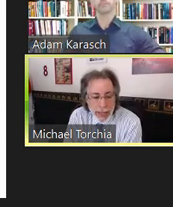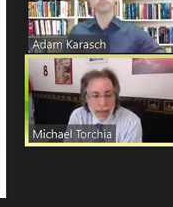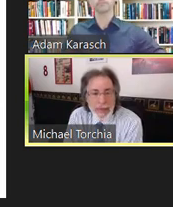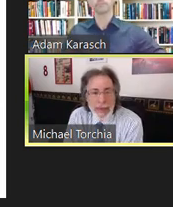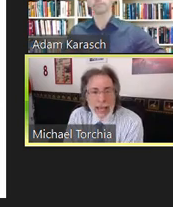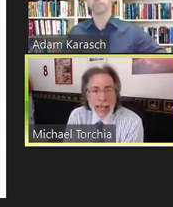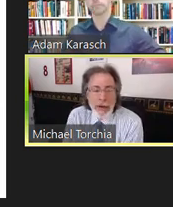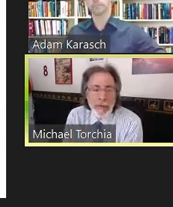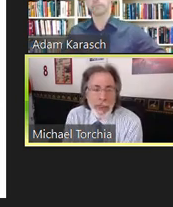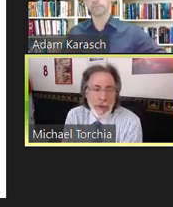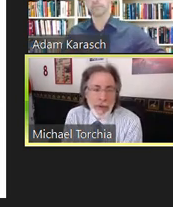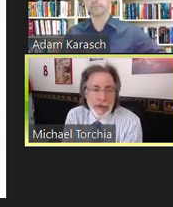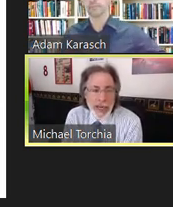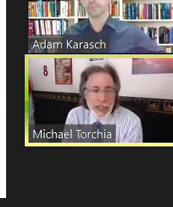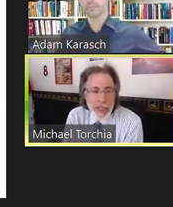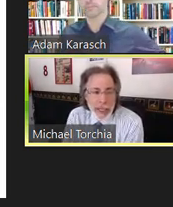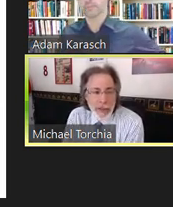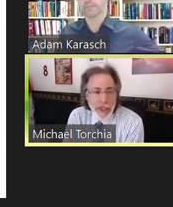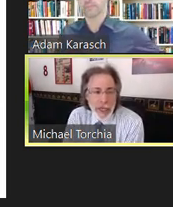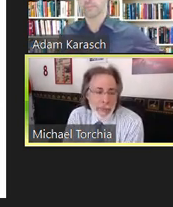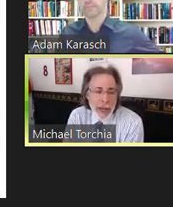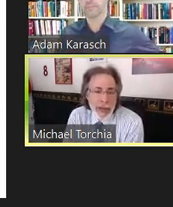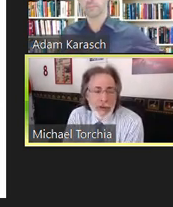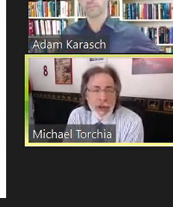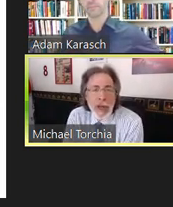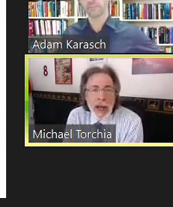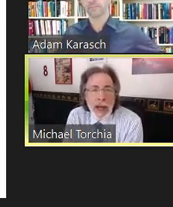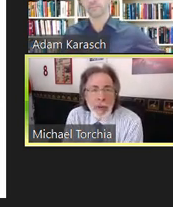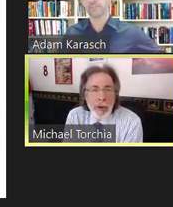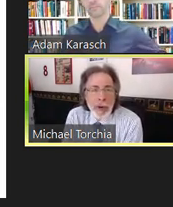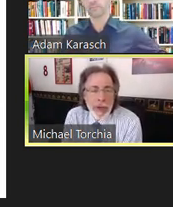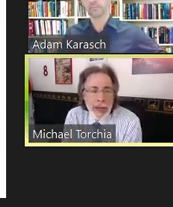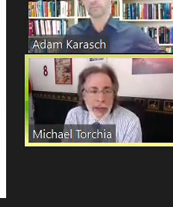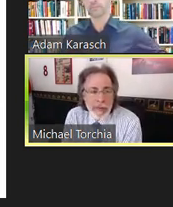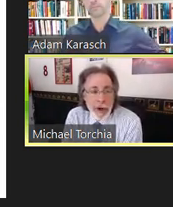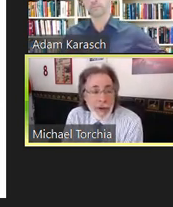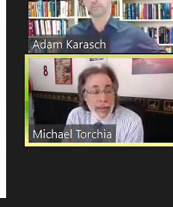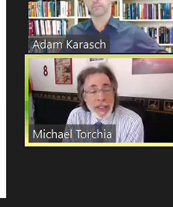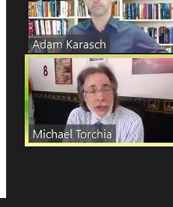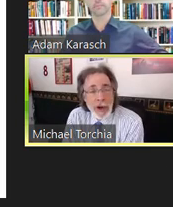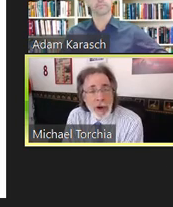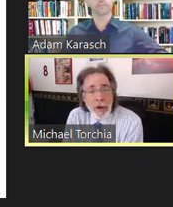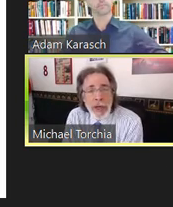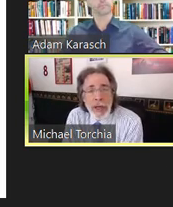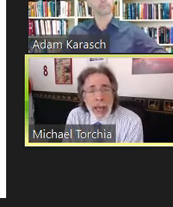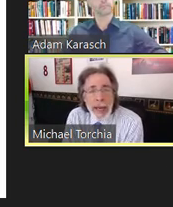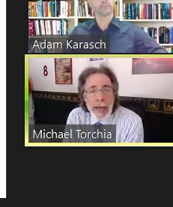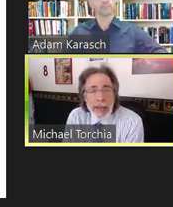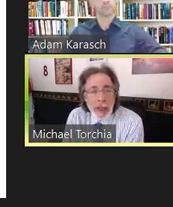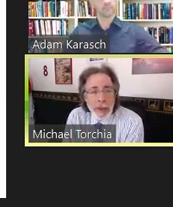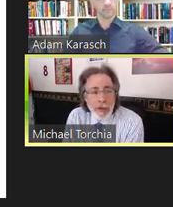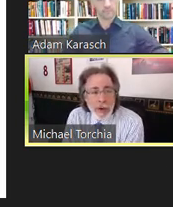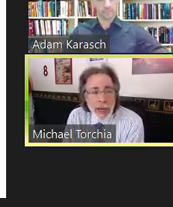at the end of this presentation in the chatbox, I will put in a verification code and an email address